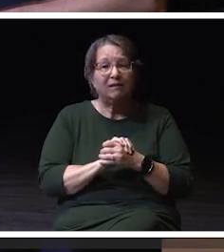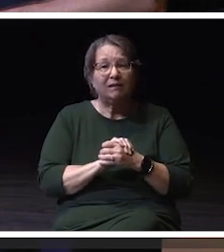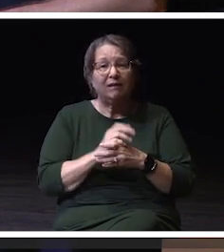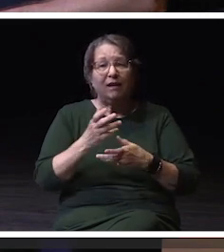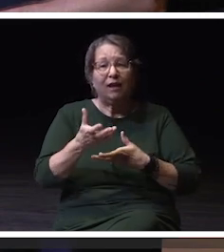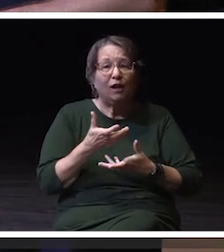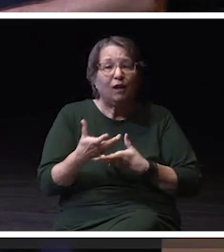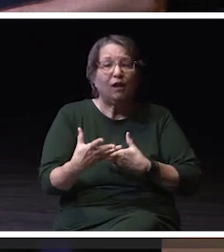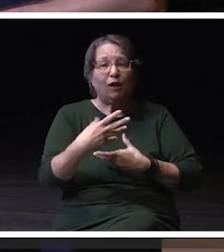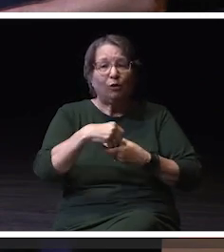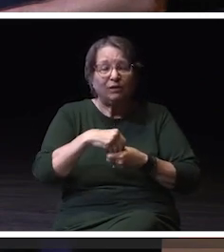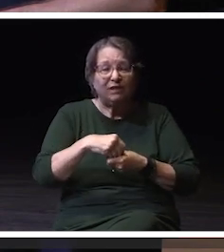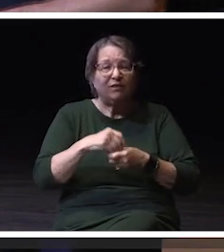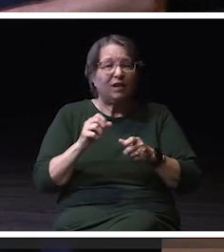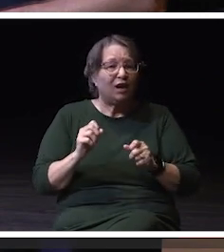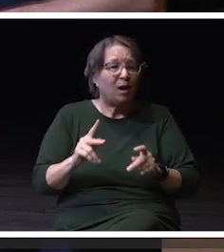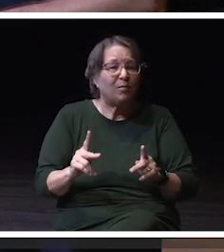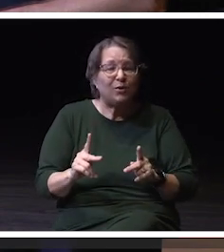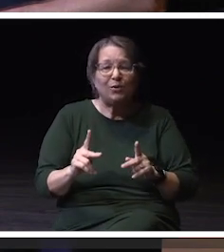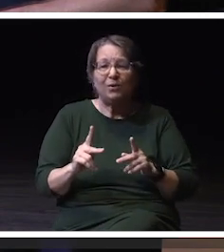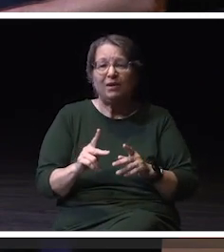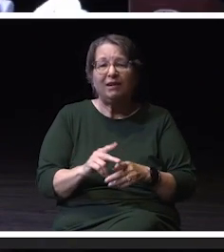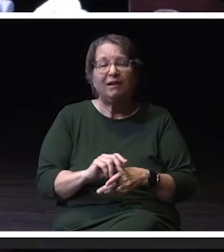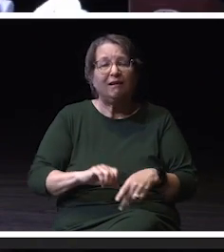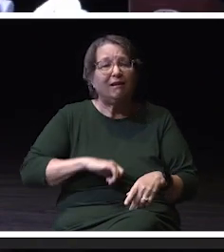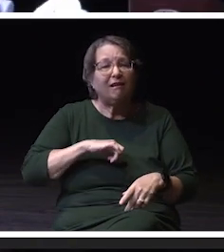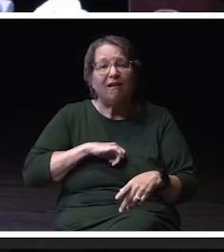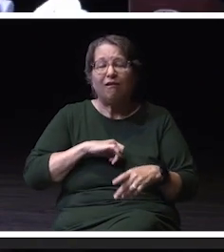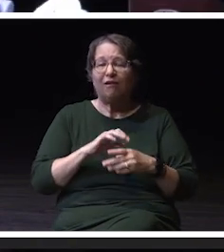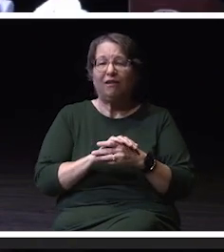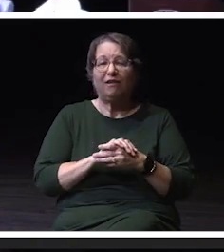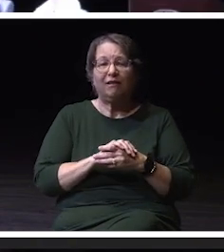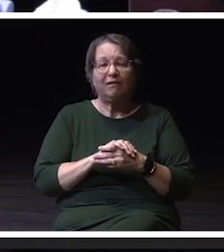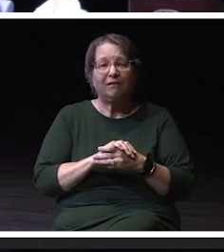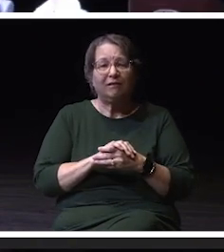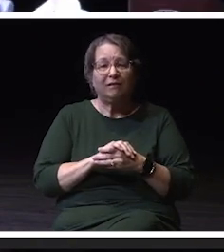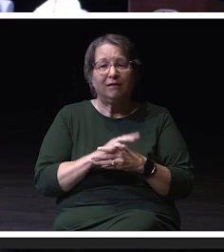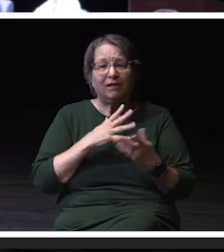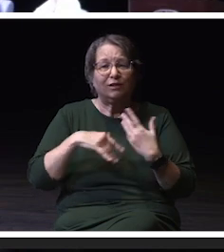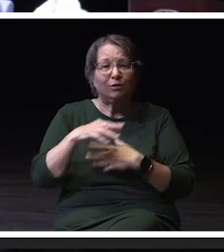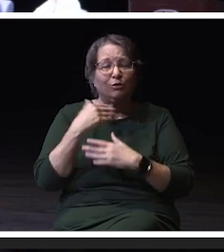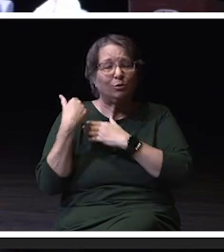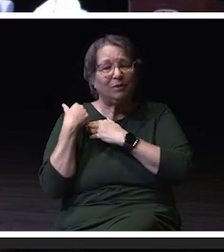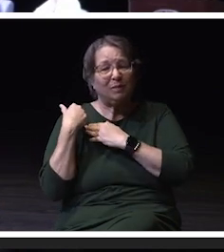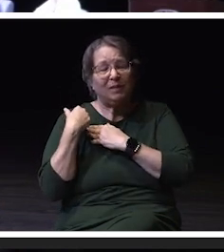and it speaks to integrity and social, responsibility that shared governance,